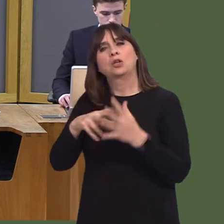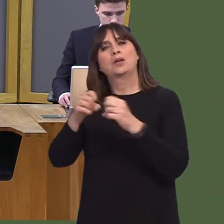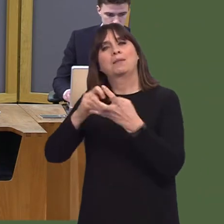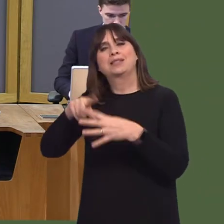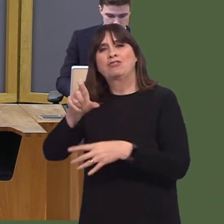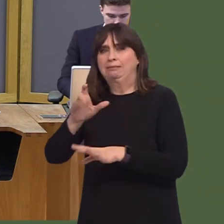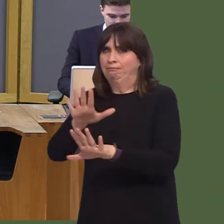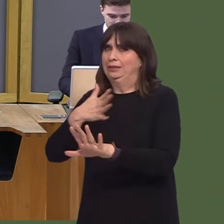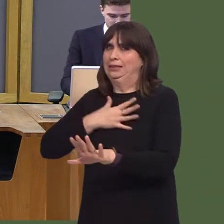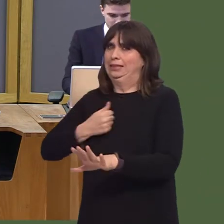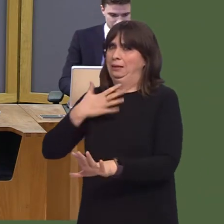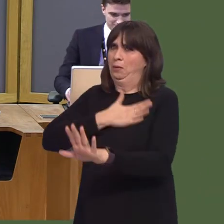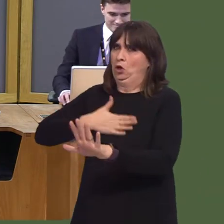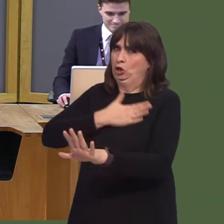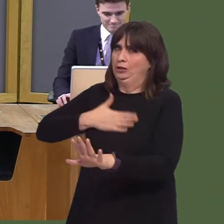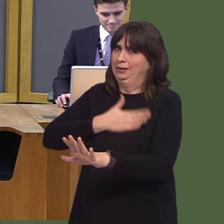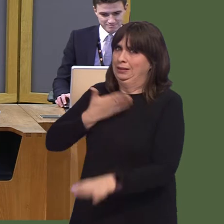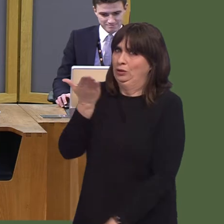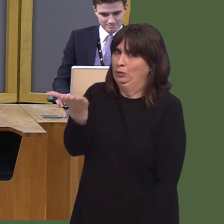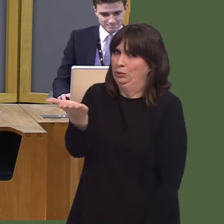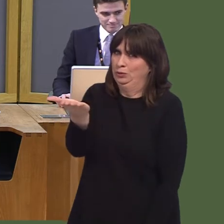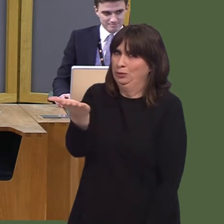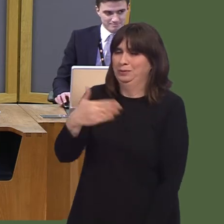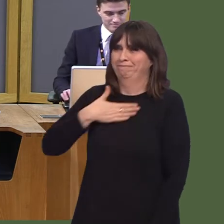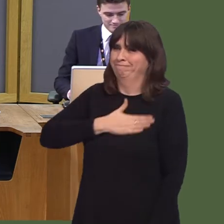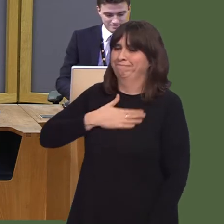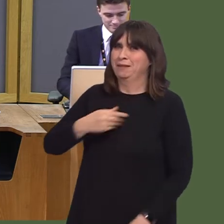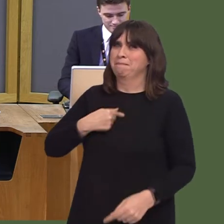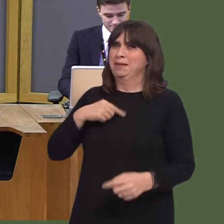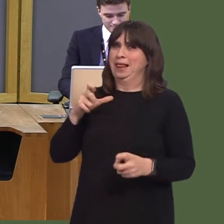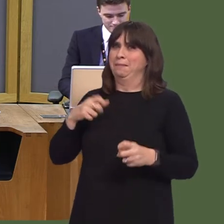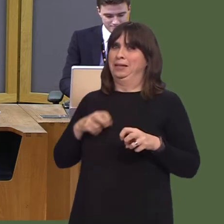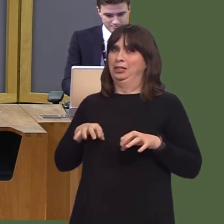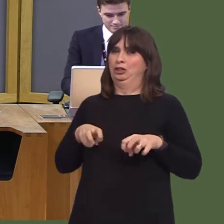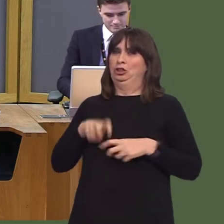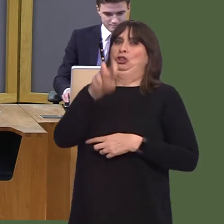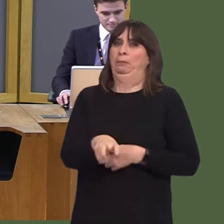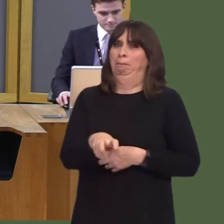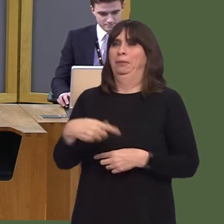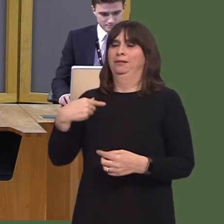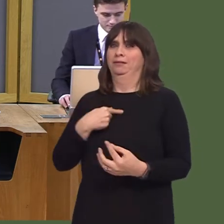To me, there are two ways. First of all, you ensure that, when you look to secure investment, it's investment that pays highly.